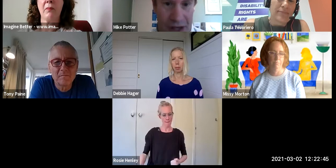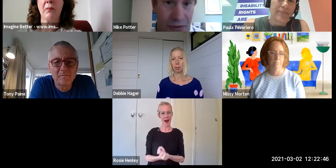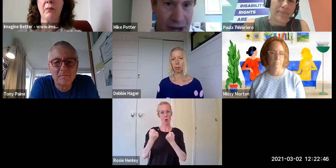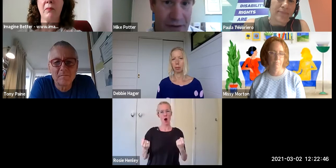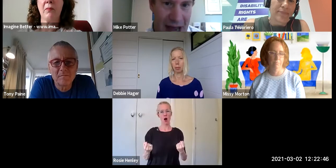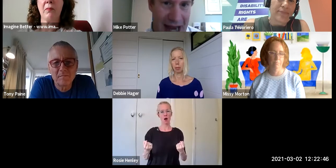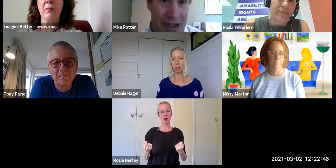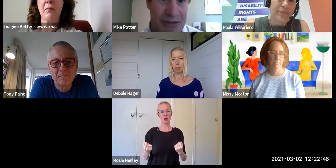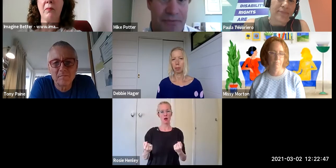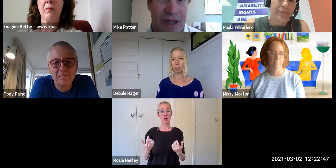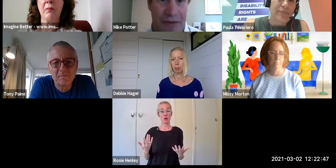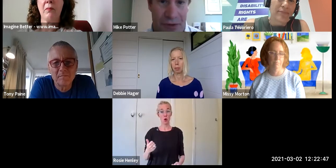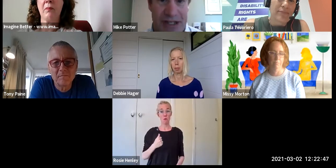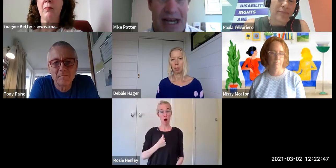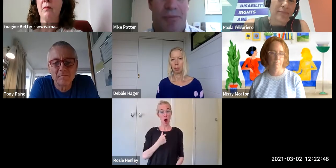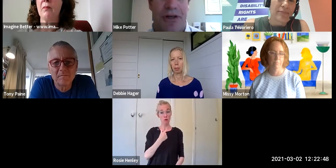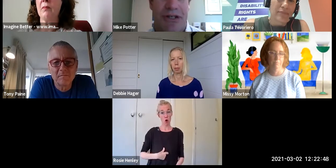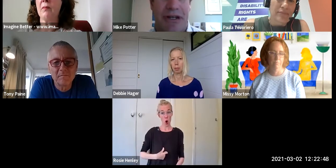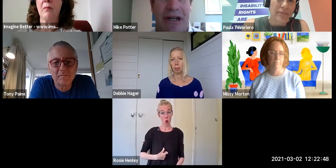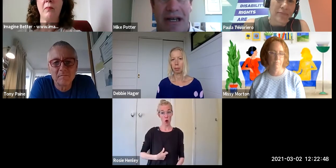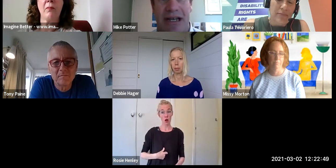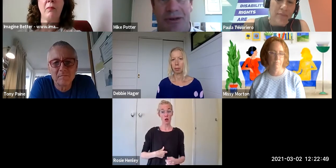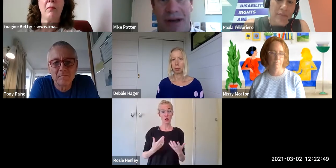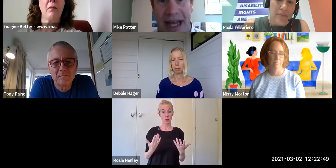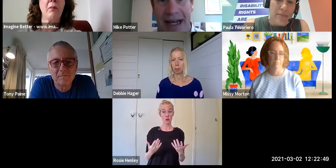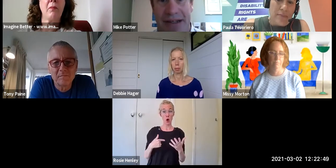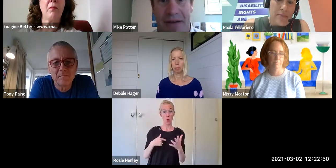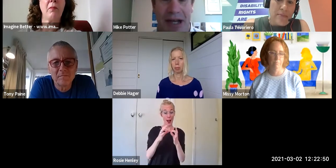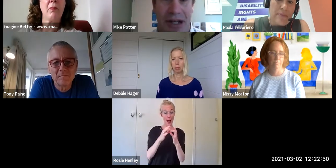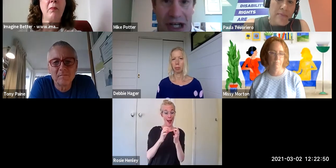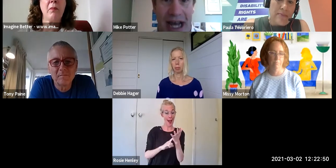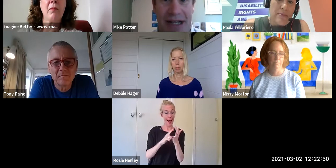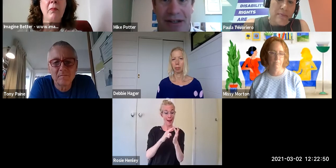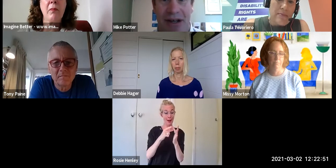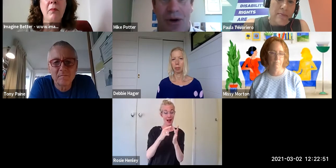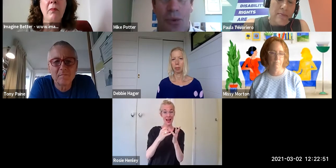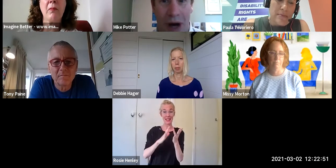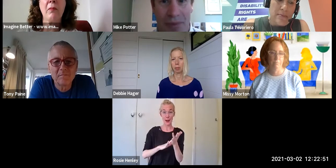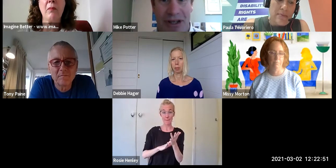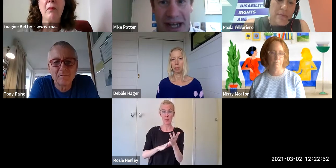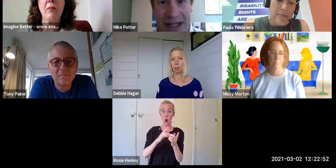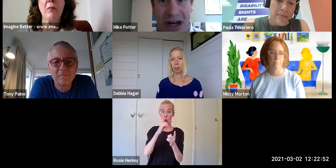I think around ableism for a disabled person is to advocate and to educate one person at